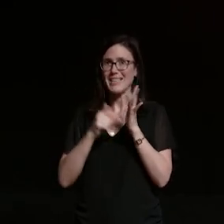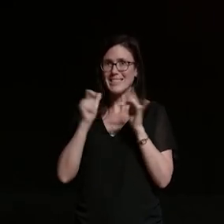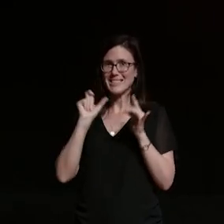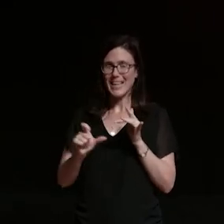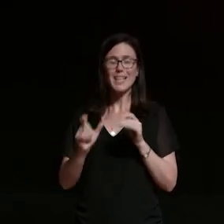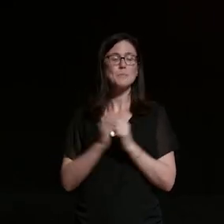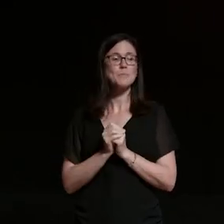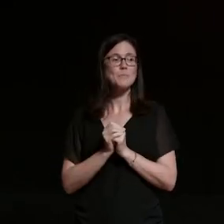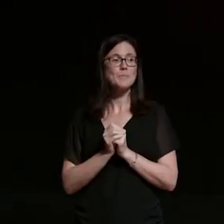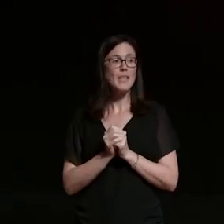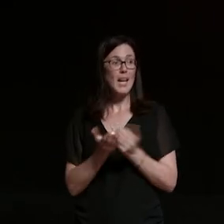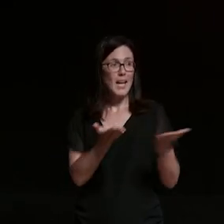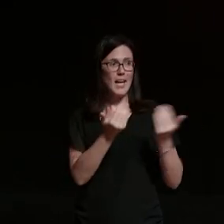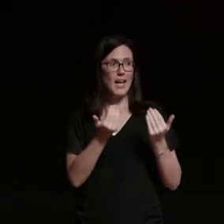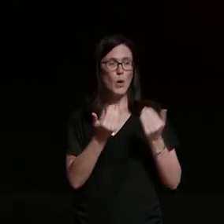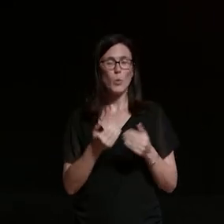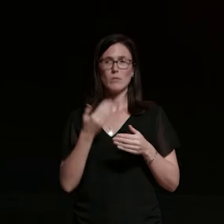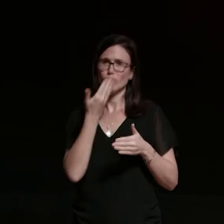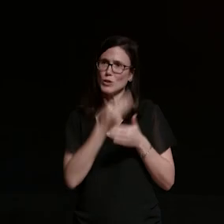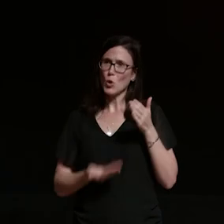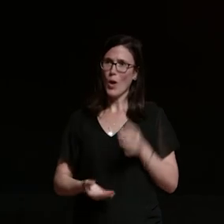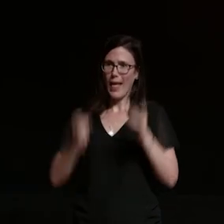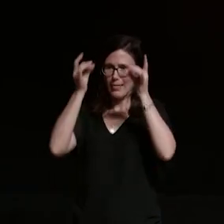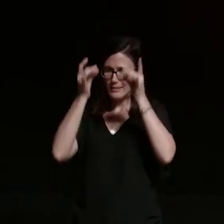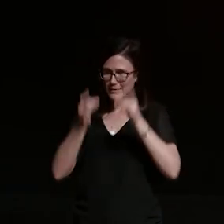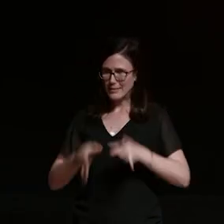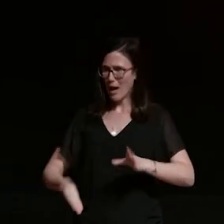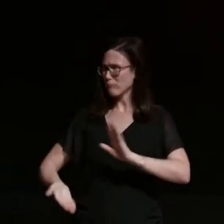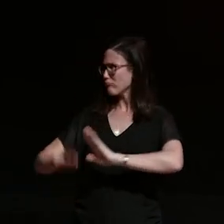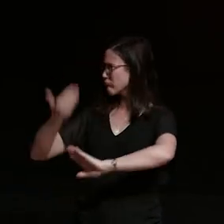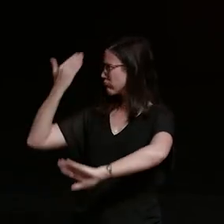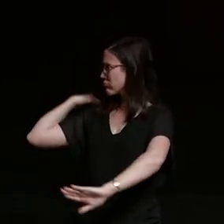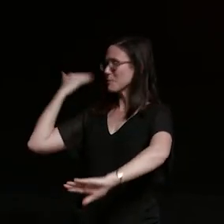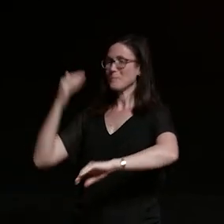story she brings it all back to the beginning please welcome to the stage navi quran please